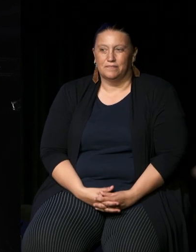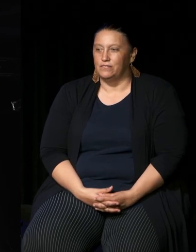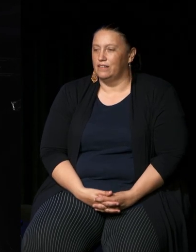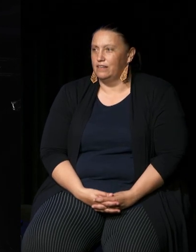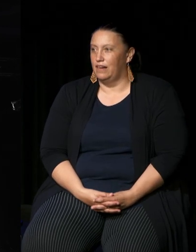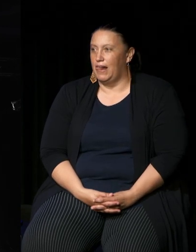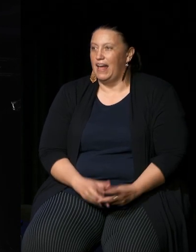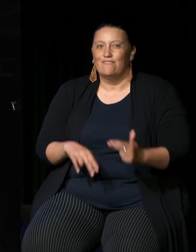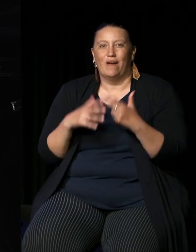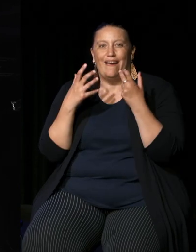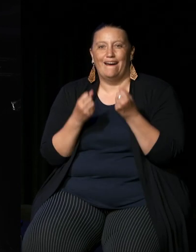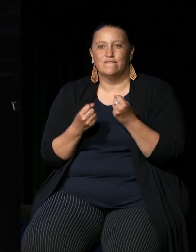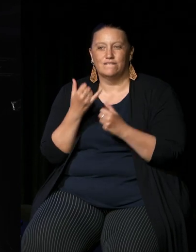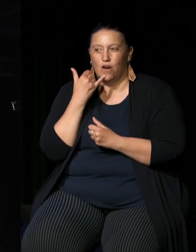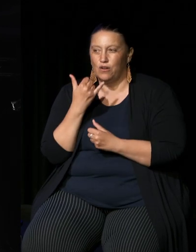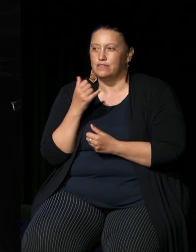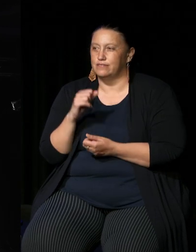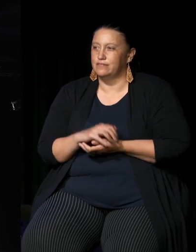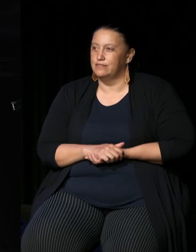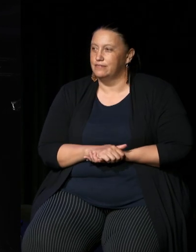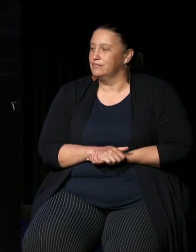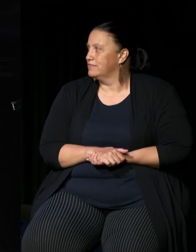yeah well look if you've got a big voice like you you probably don't need one